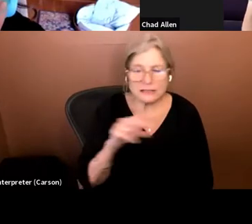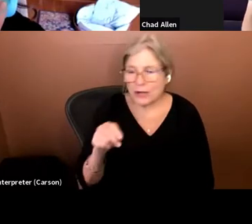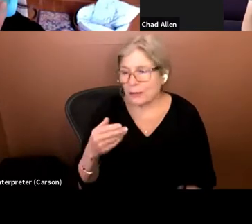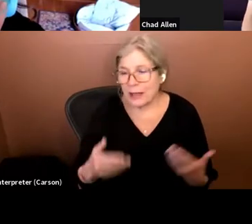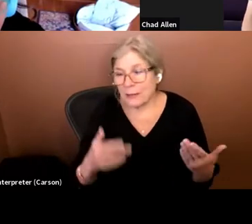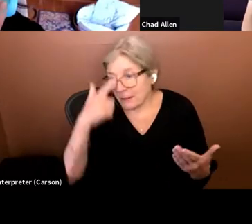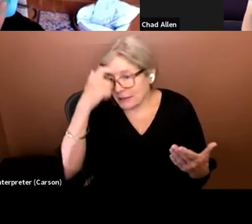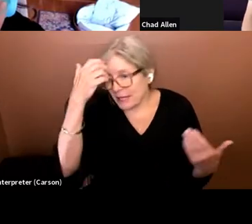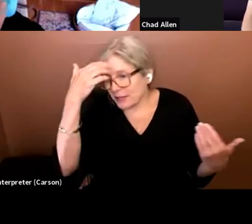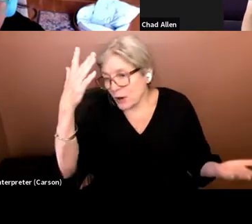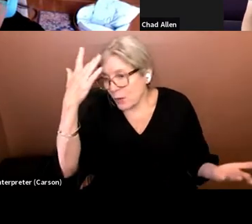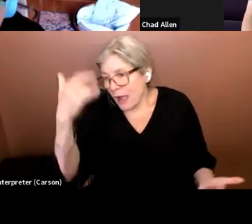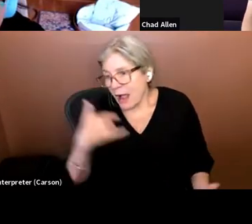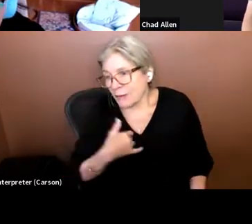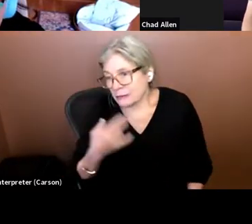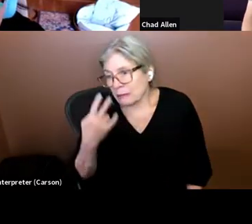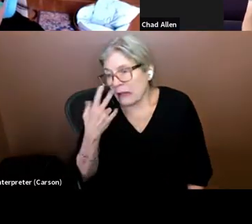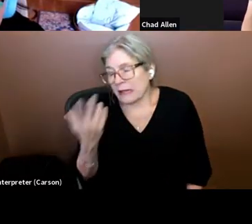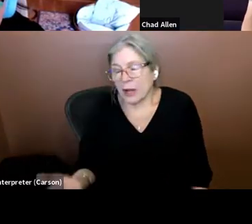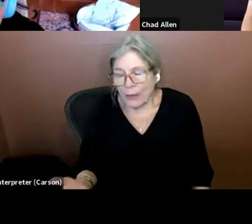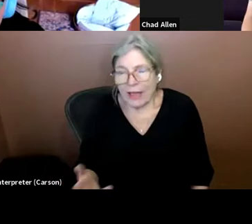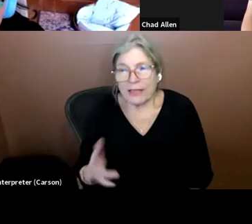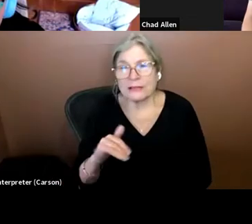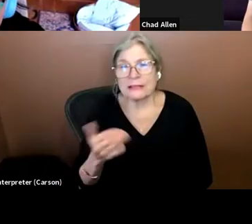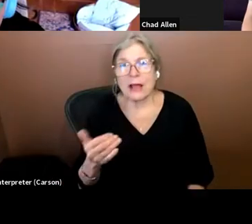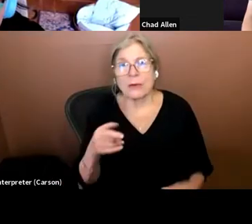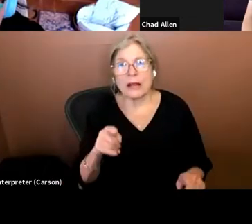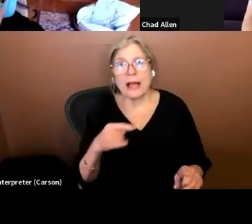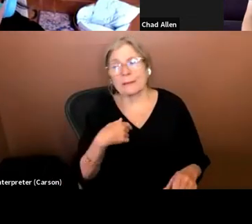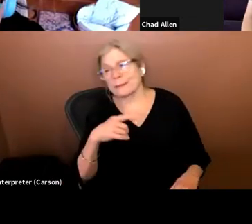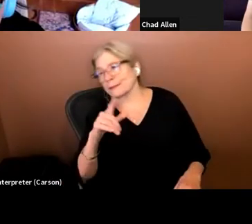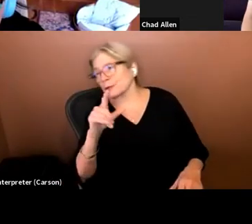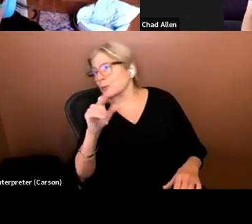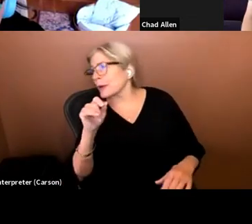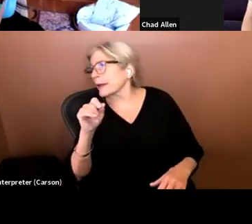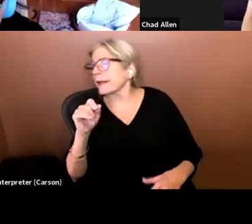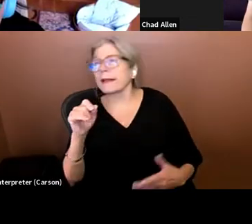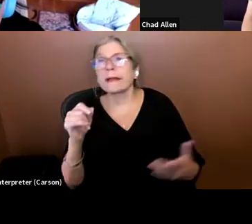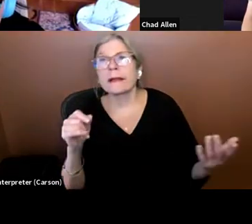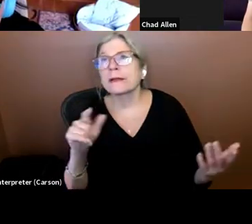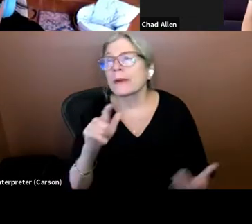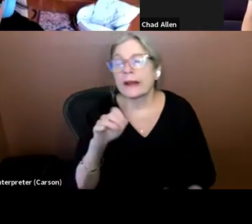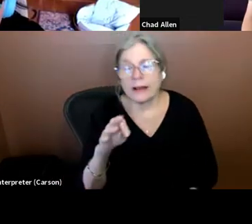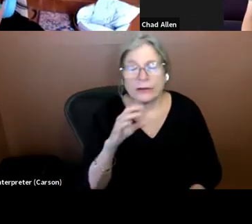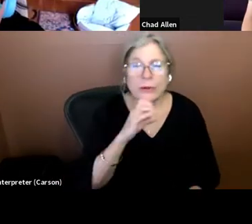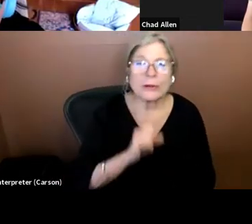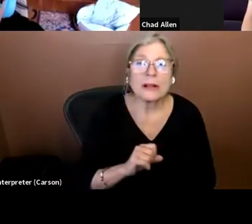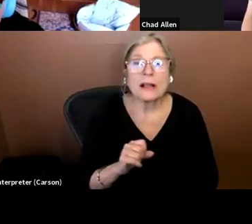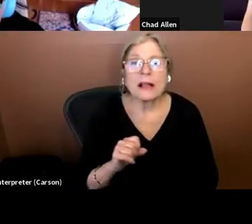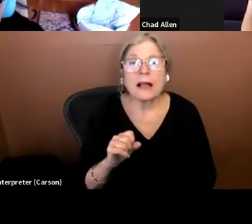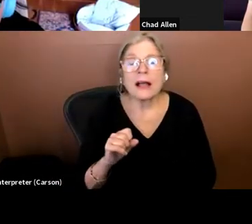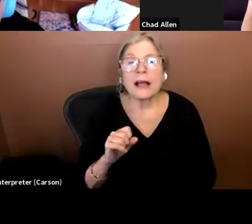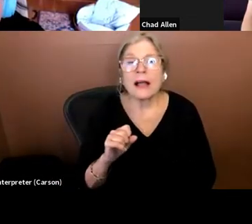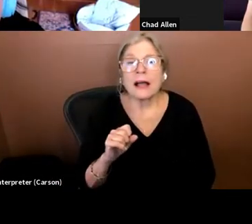know why I was blind anyway. This is now when I'm twenty-nine ye 29 years old. So